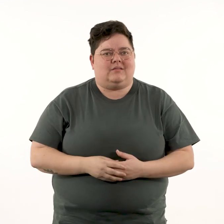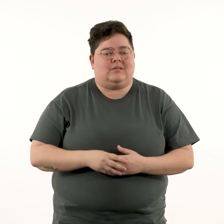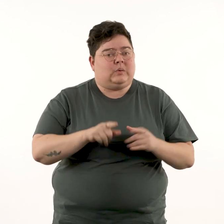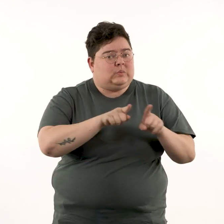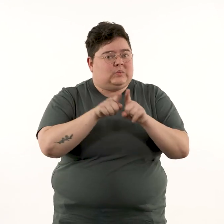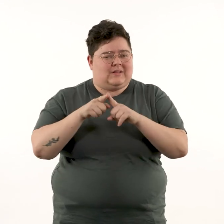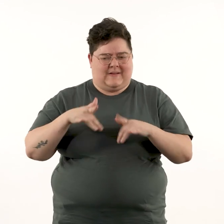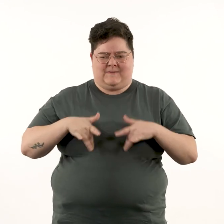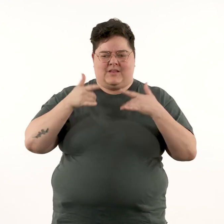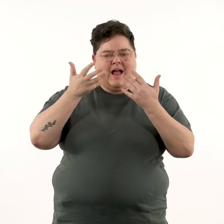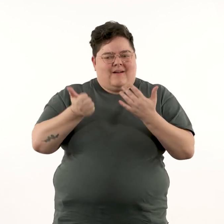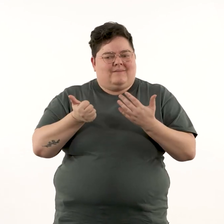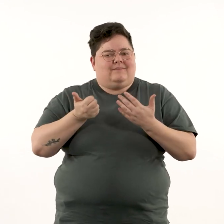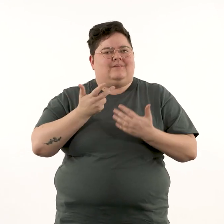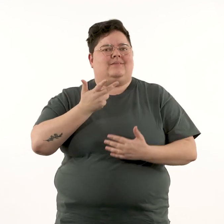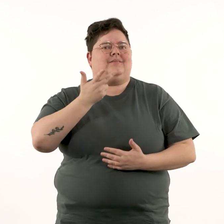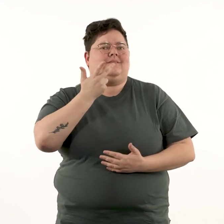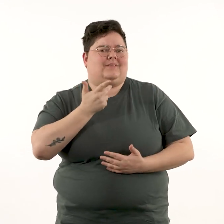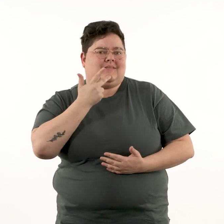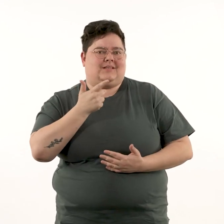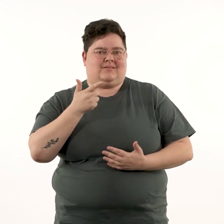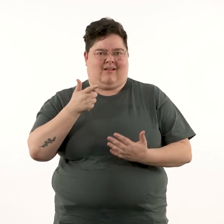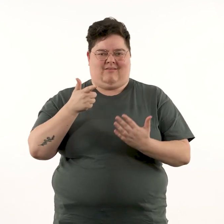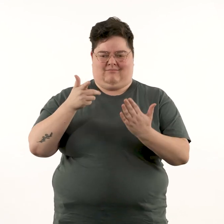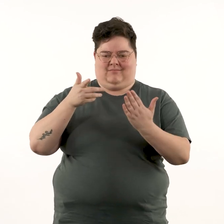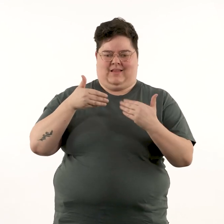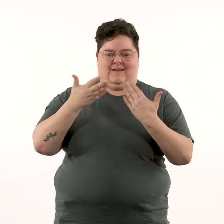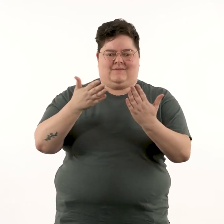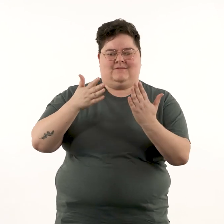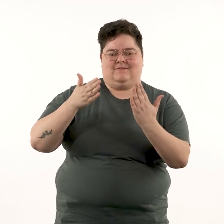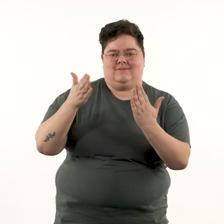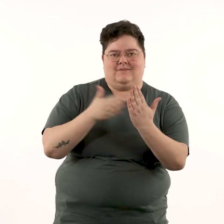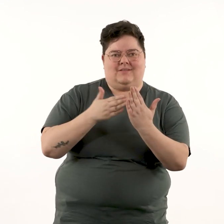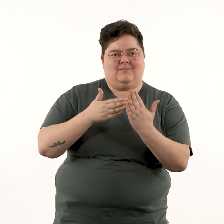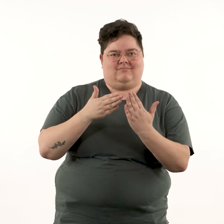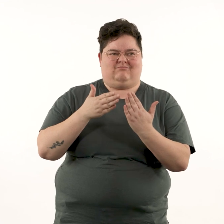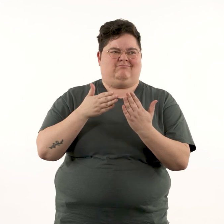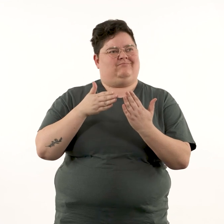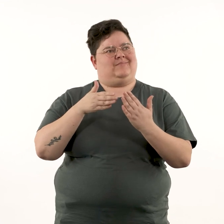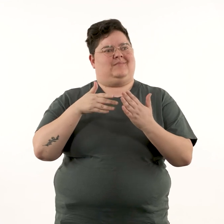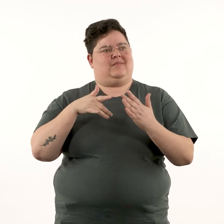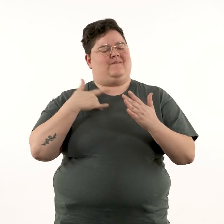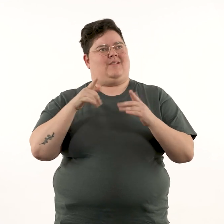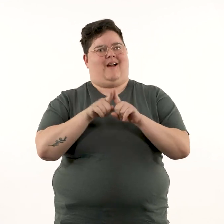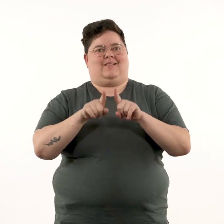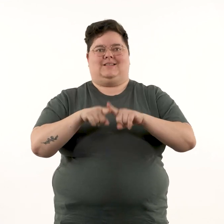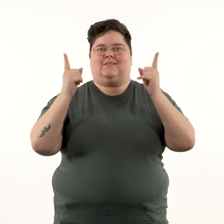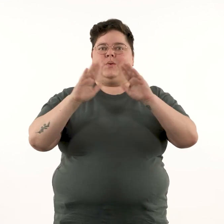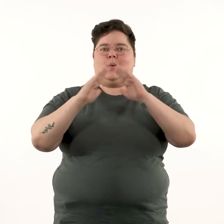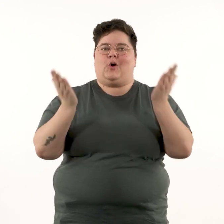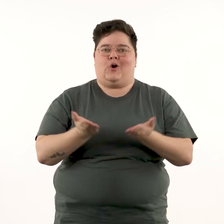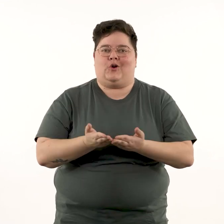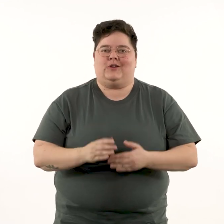There is also an artificiality that gives the painting an otherworldly feel.